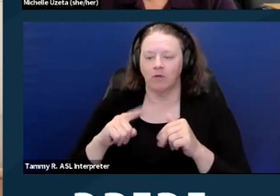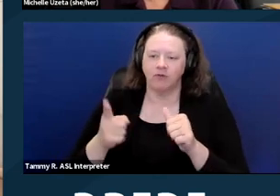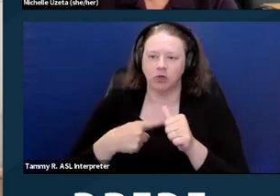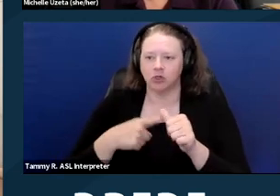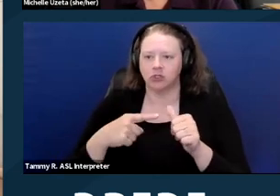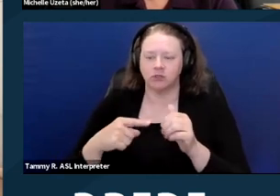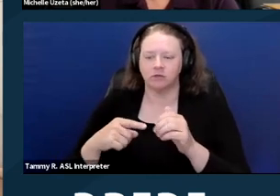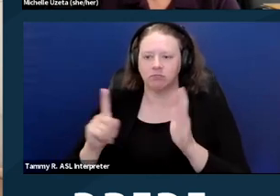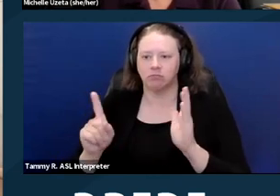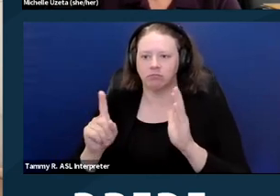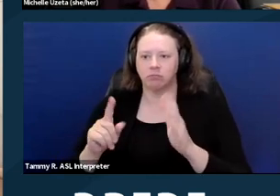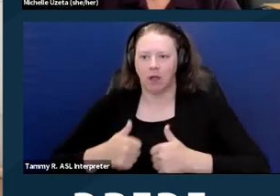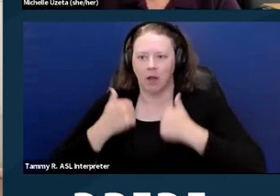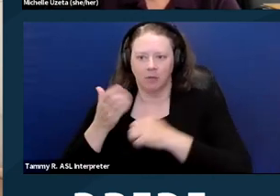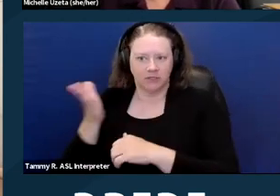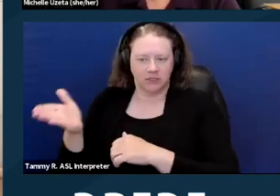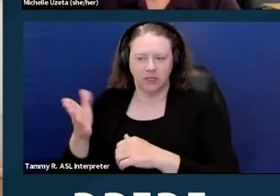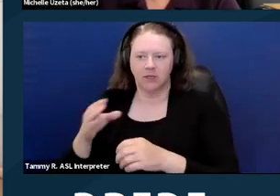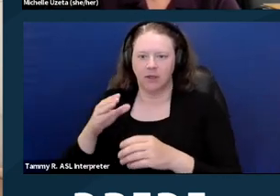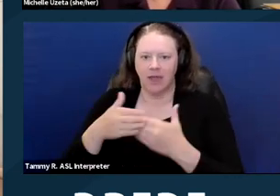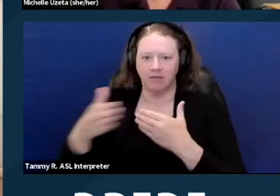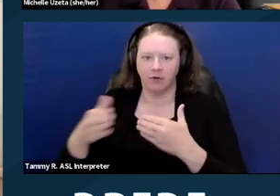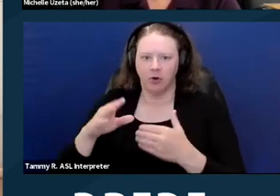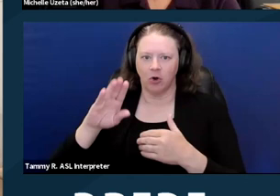must include multiple areas of accessibility,